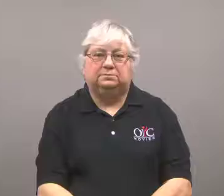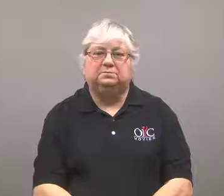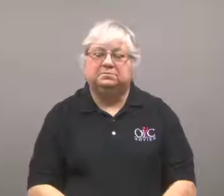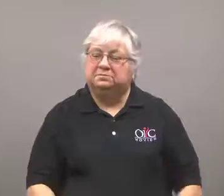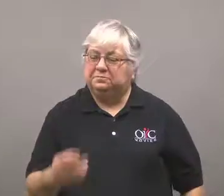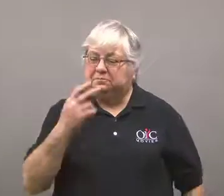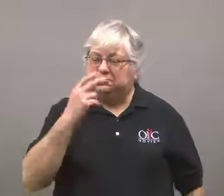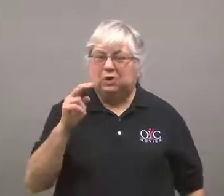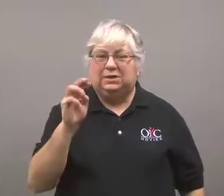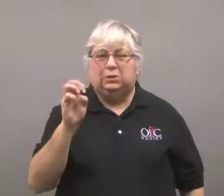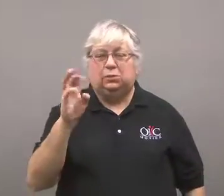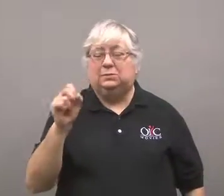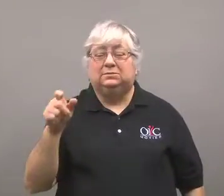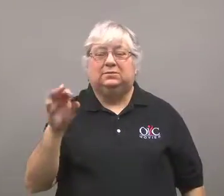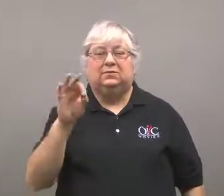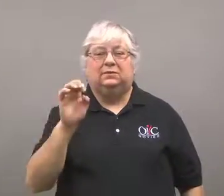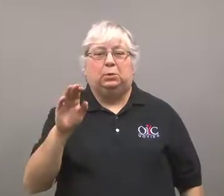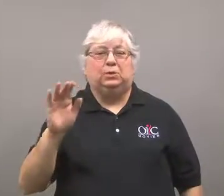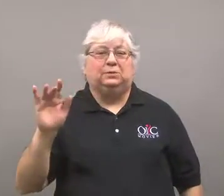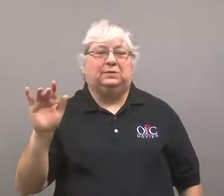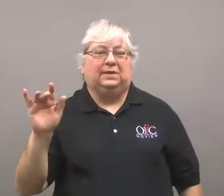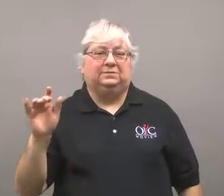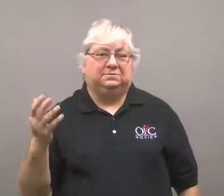I saw this in the news on February 25.